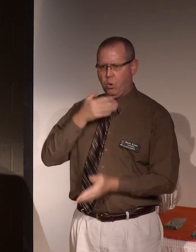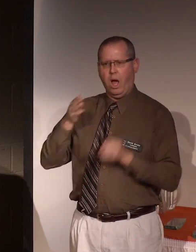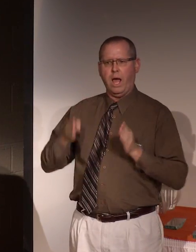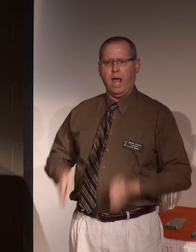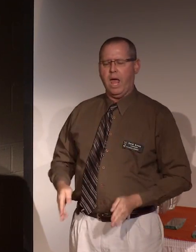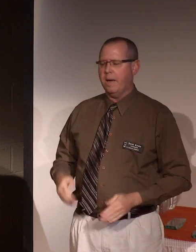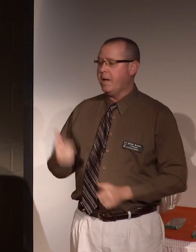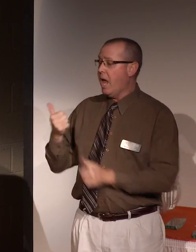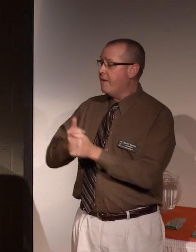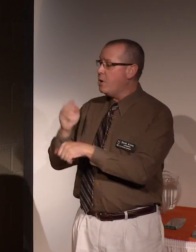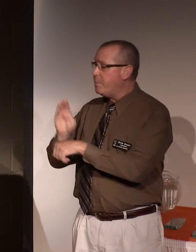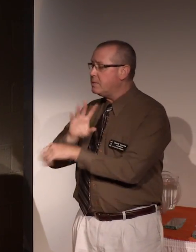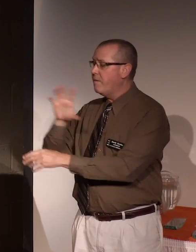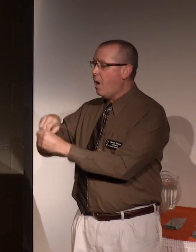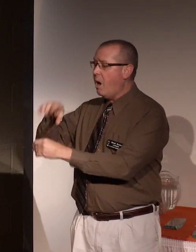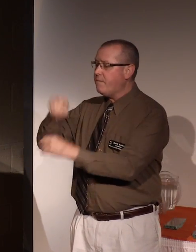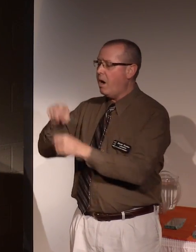With every business i've been a part of, the most exciting